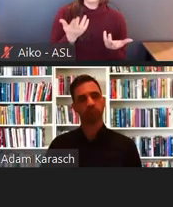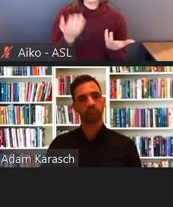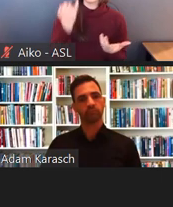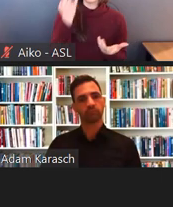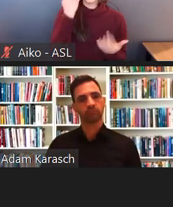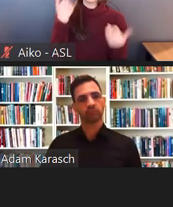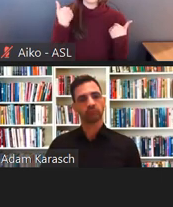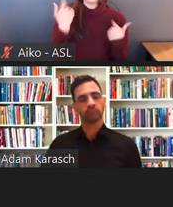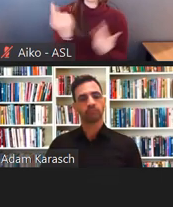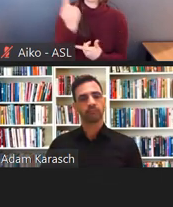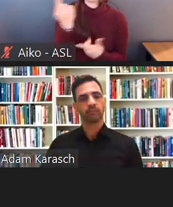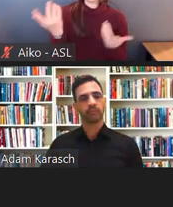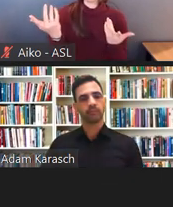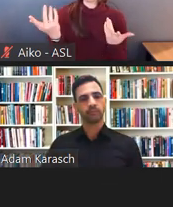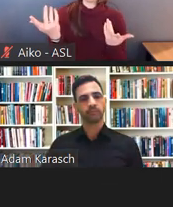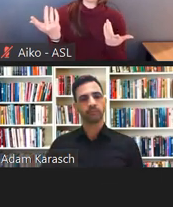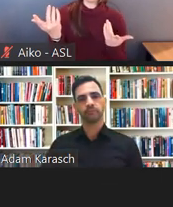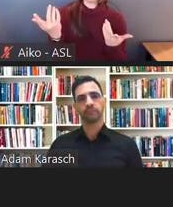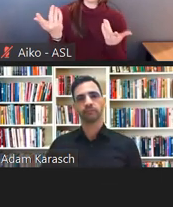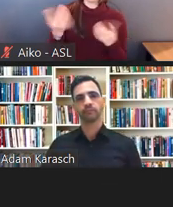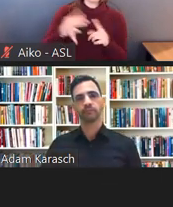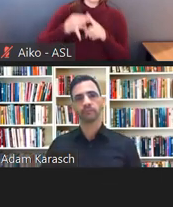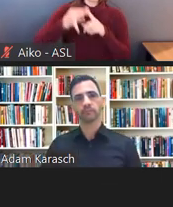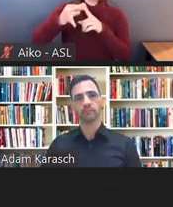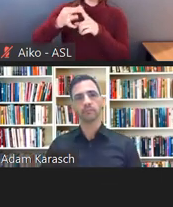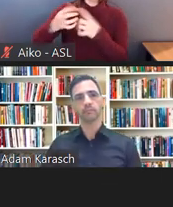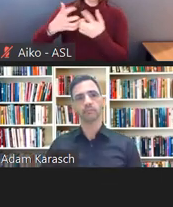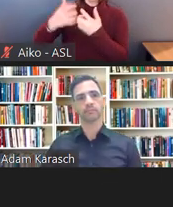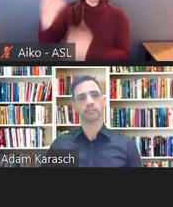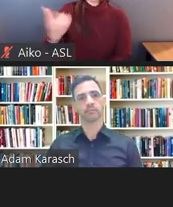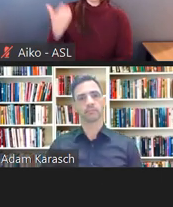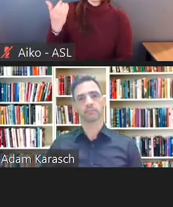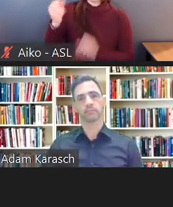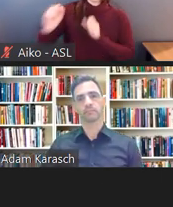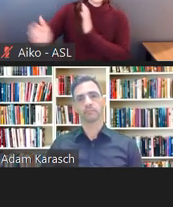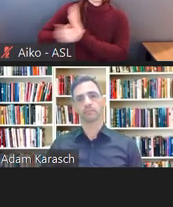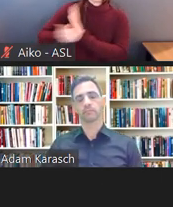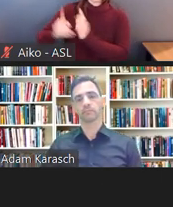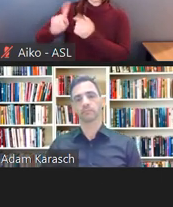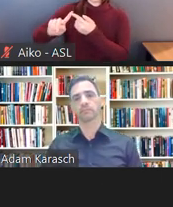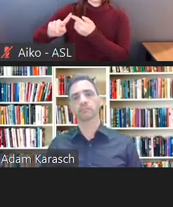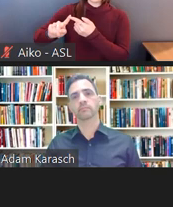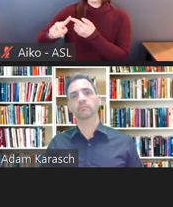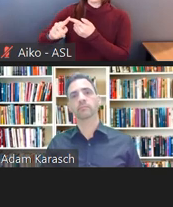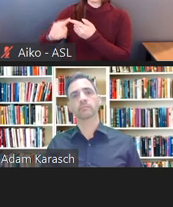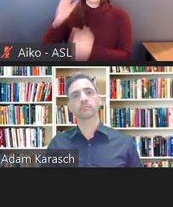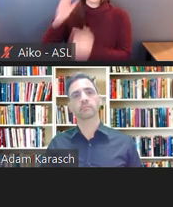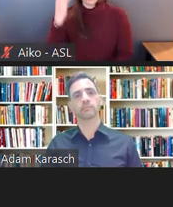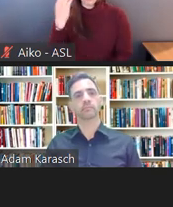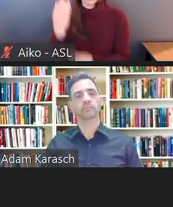It could be closed captioning-- and, again, Adam will talk about the choices and some of those options.